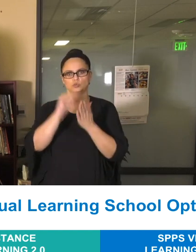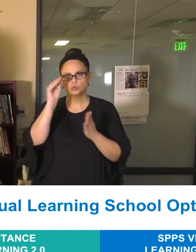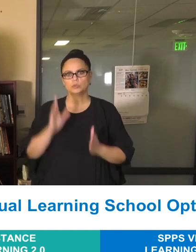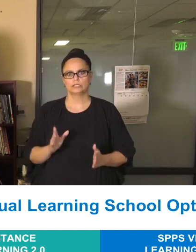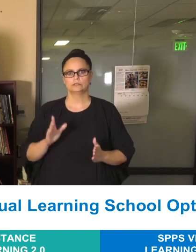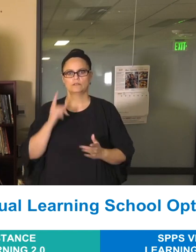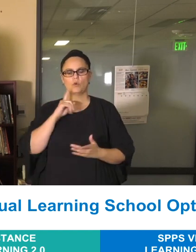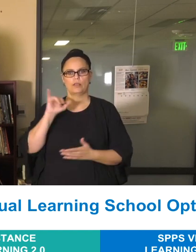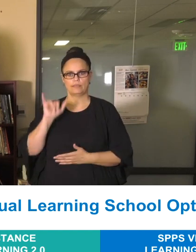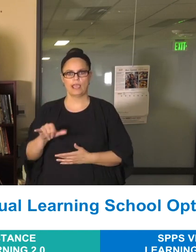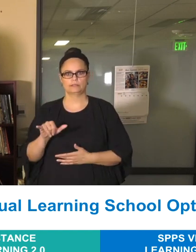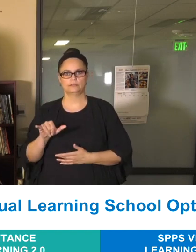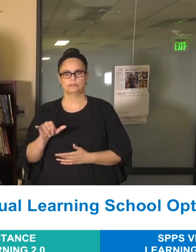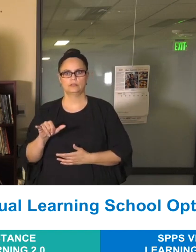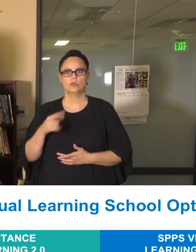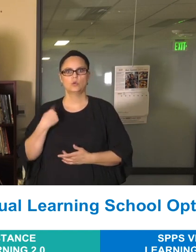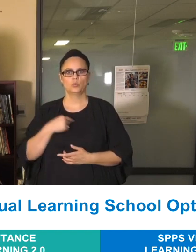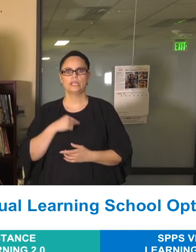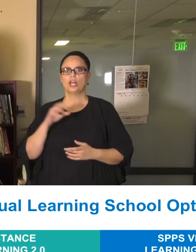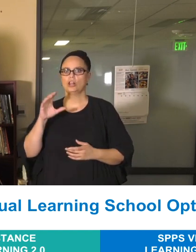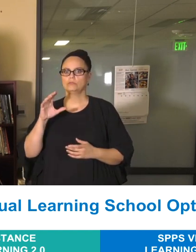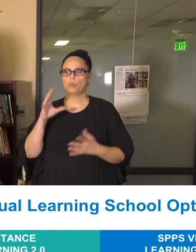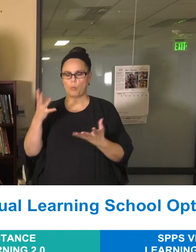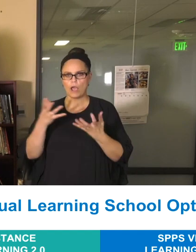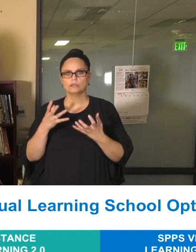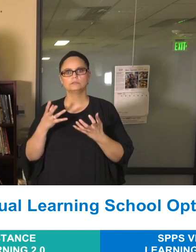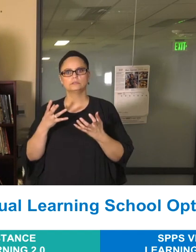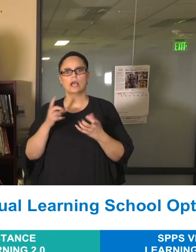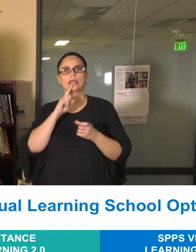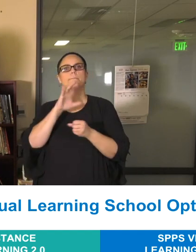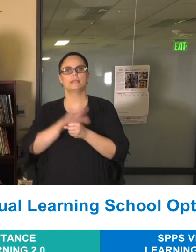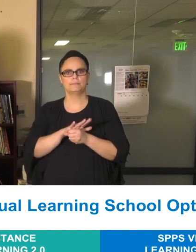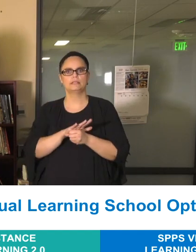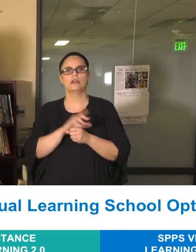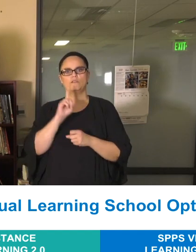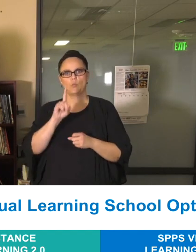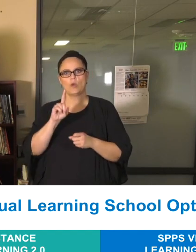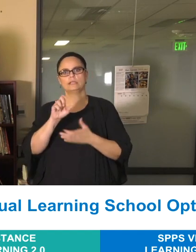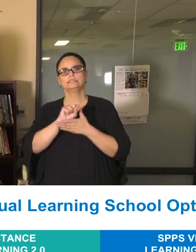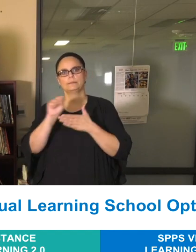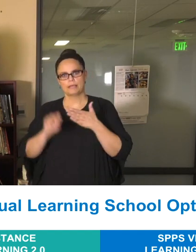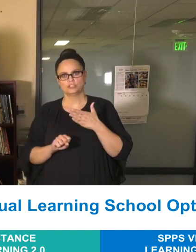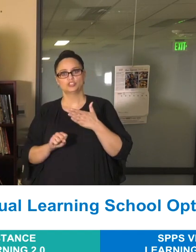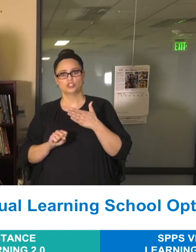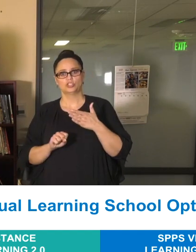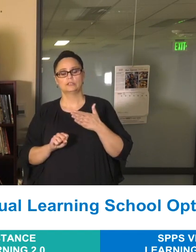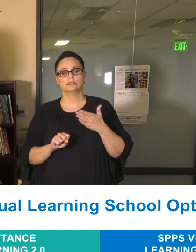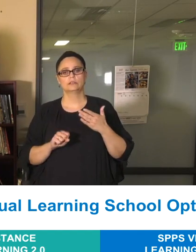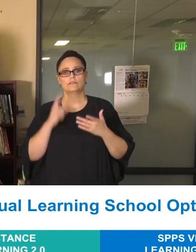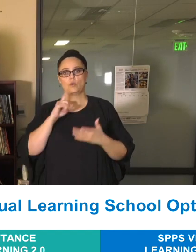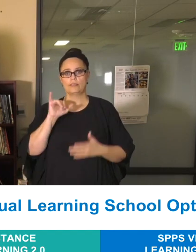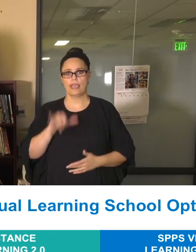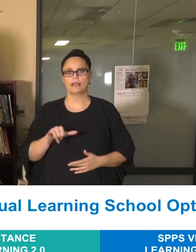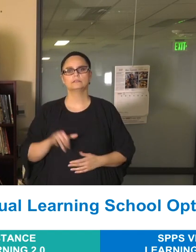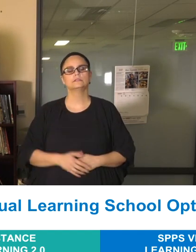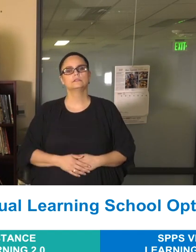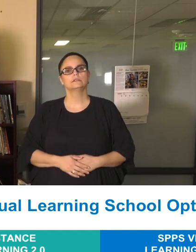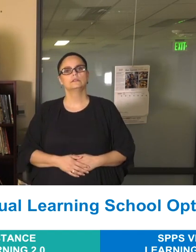commitment, a semester at a time, so that we can adequately plan. I also want you to know that your child will still have